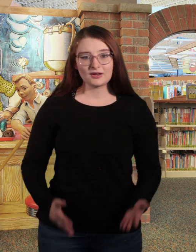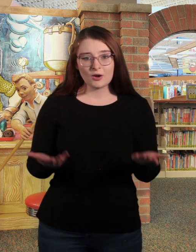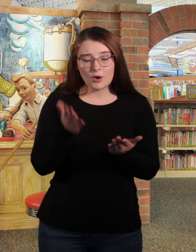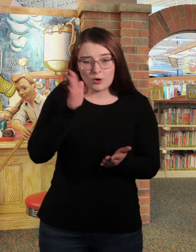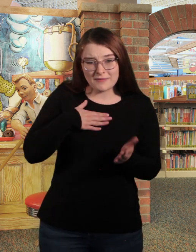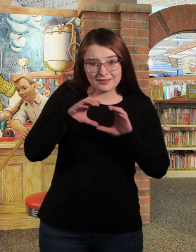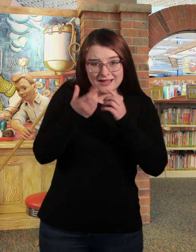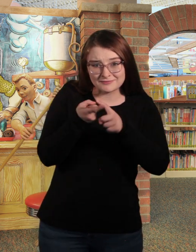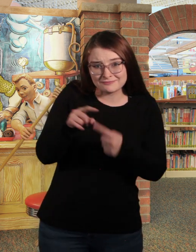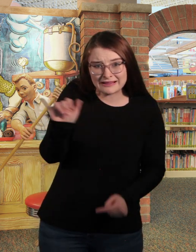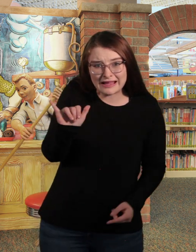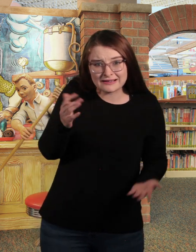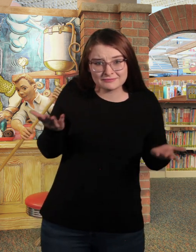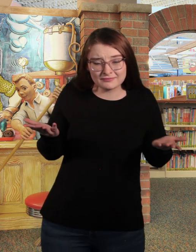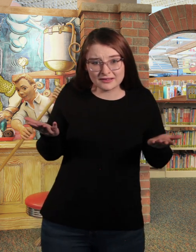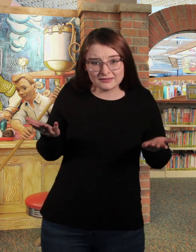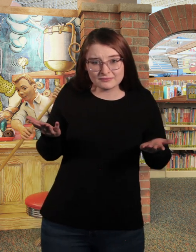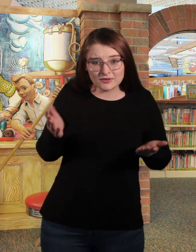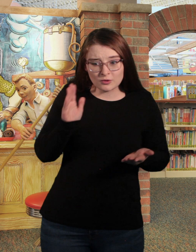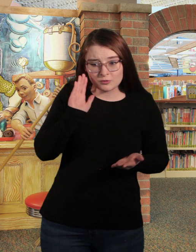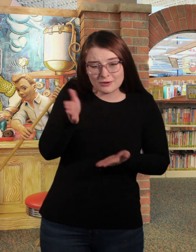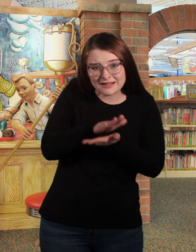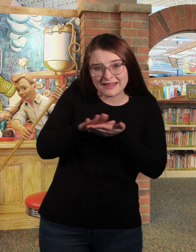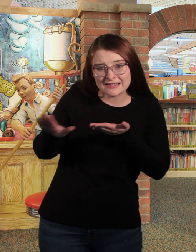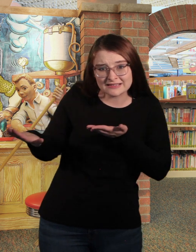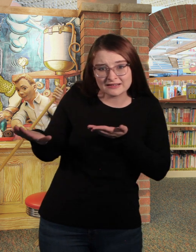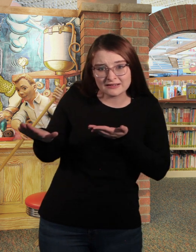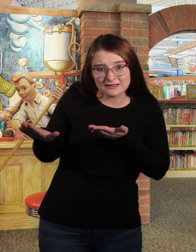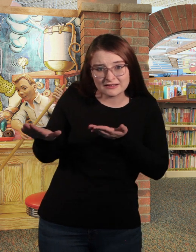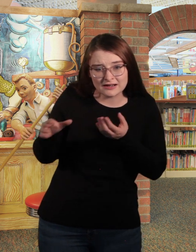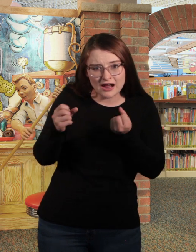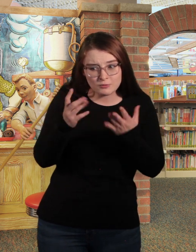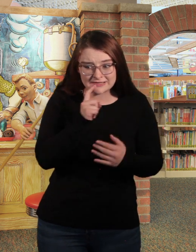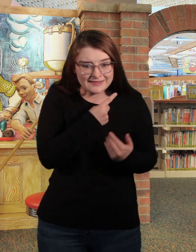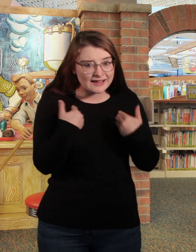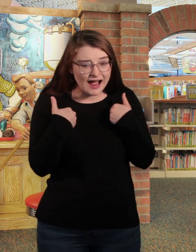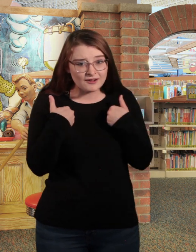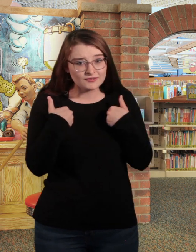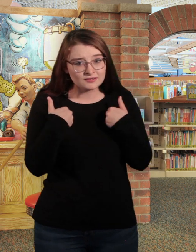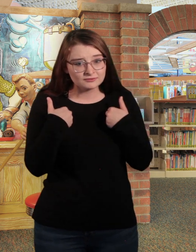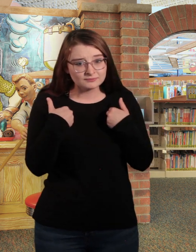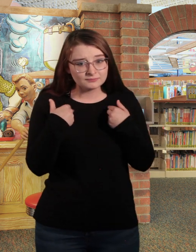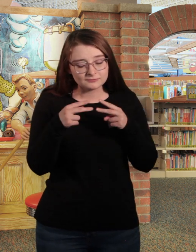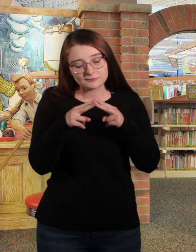What are my classmates going to be like? Will they be nice? How many teeth will they have? This